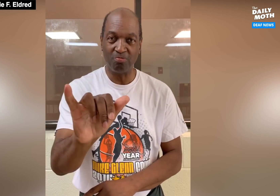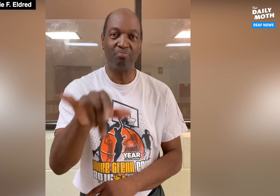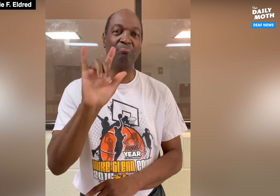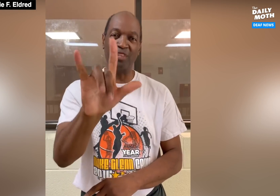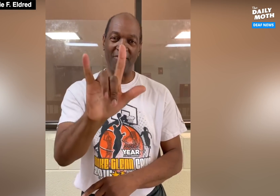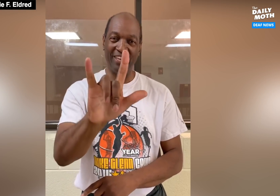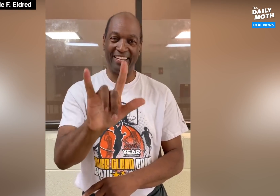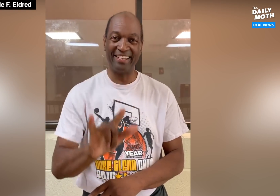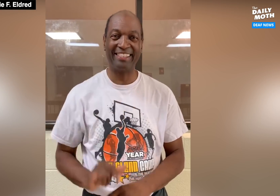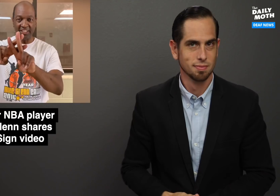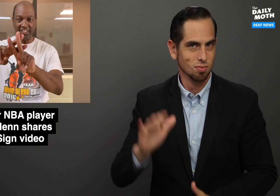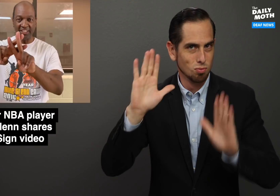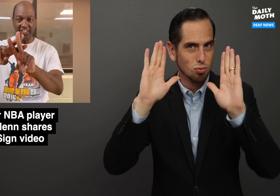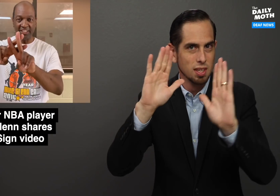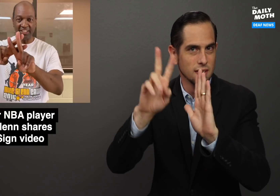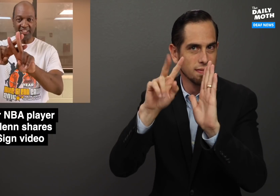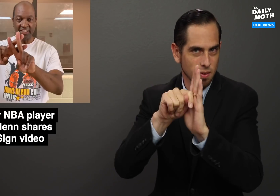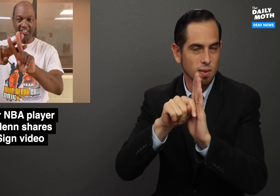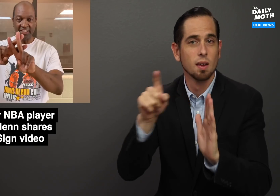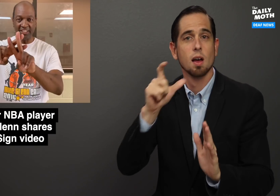ILY. That's a great video.